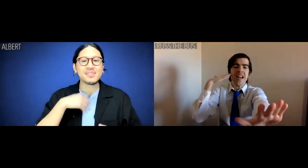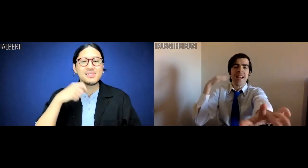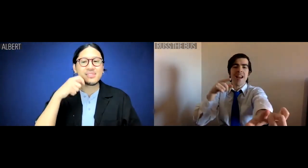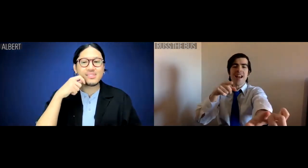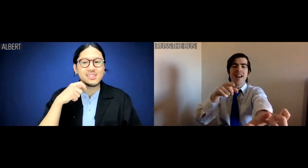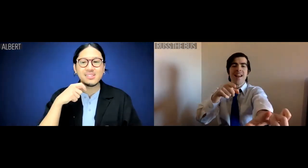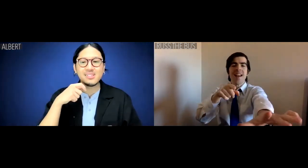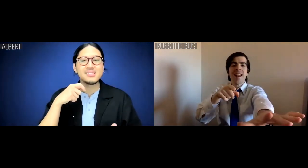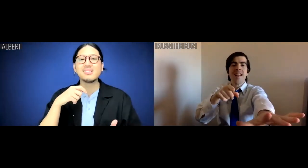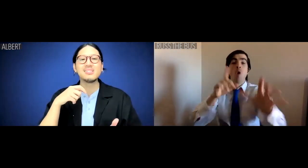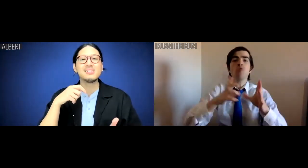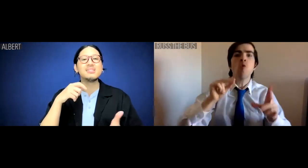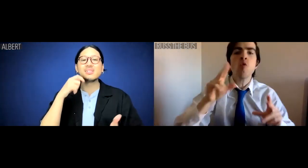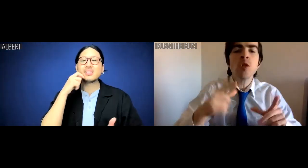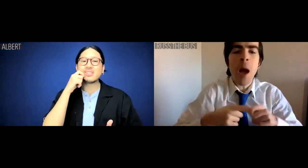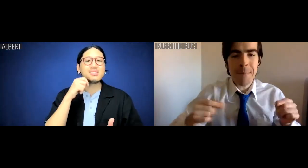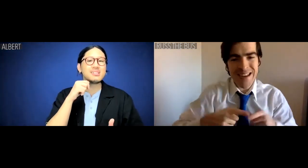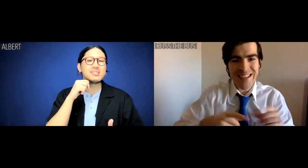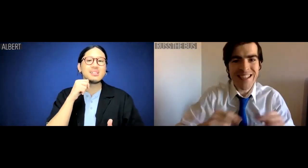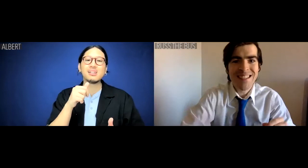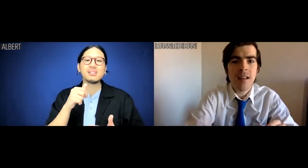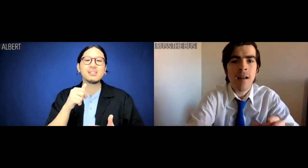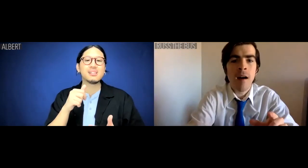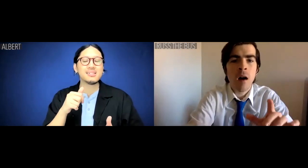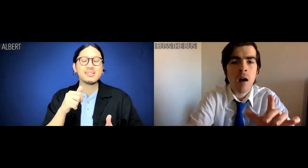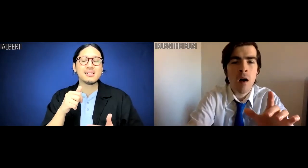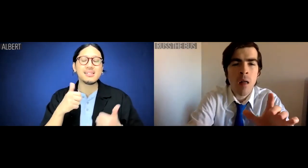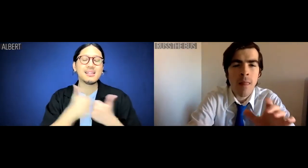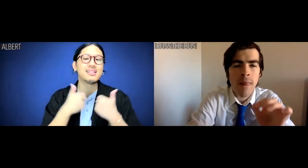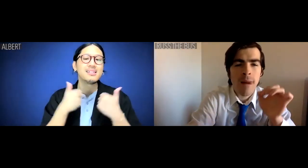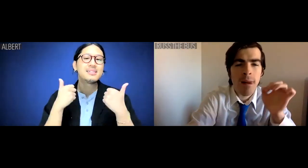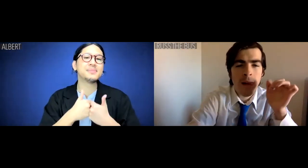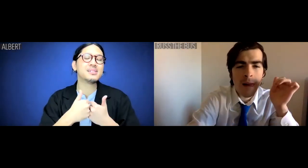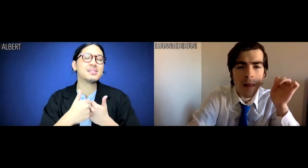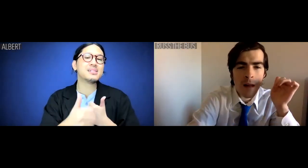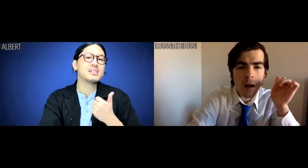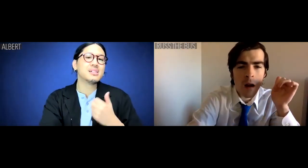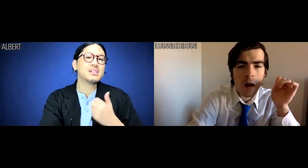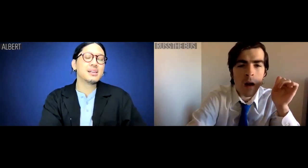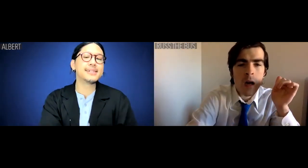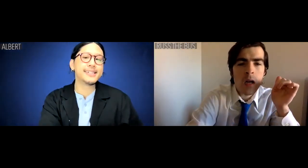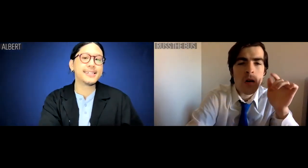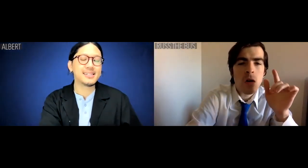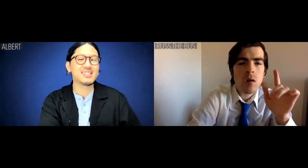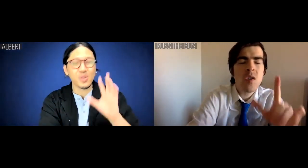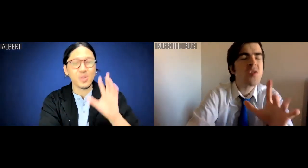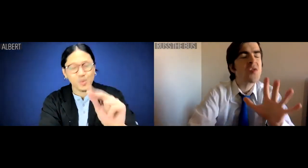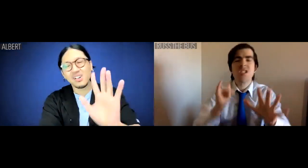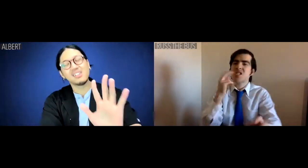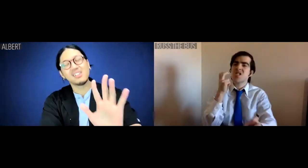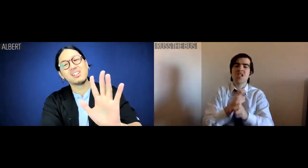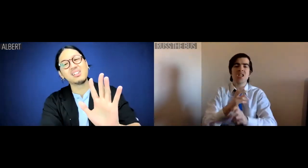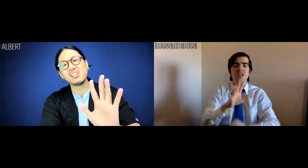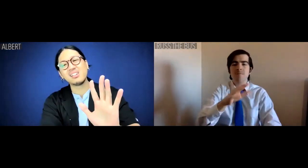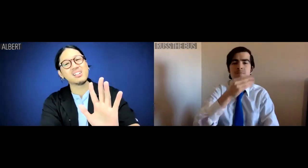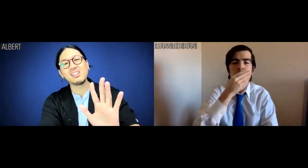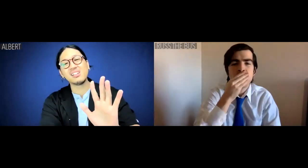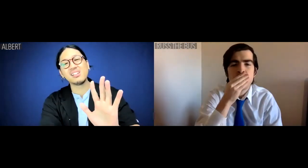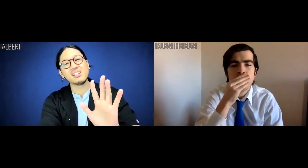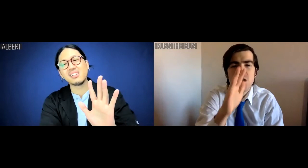Russ the Bus: I got it. Korean? No. Japanese! Albert: ...not a party game. No, please. Please. No